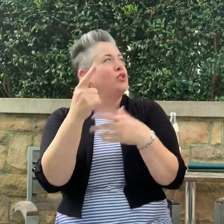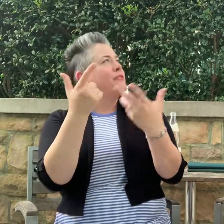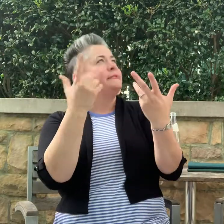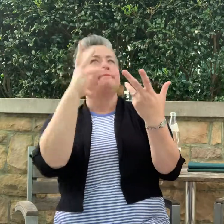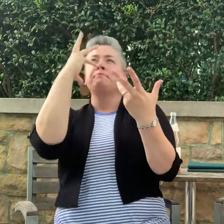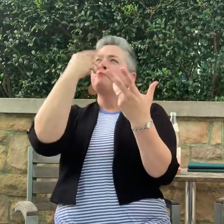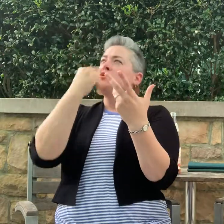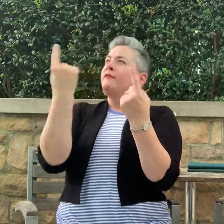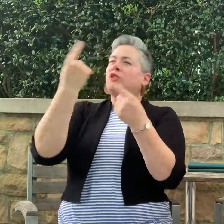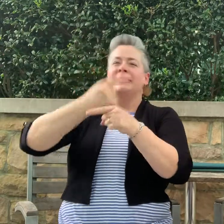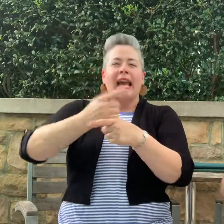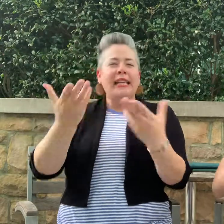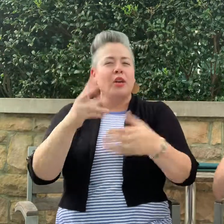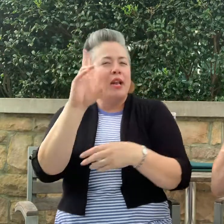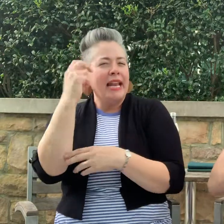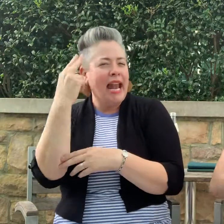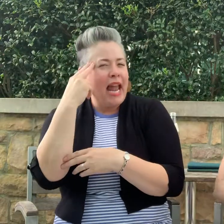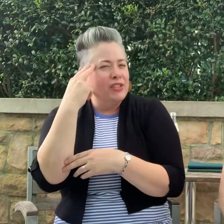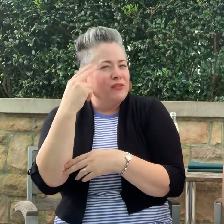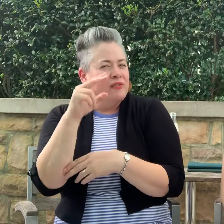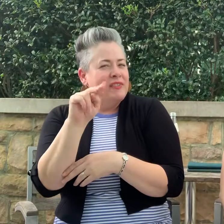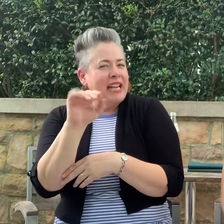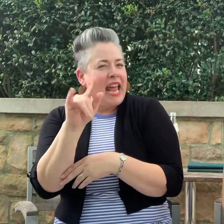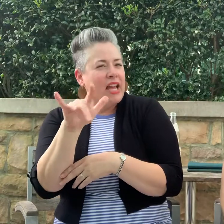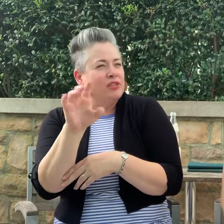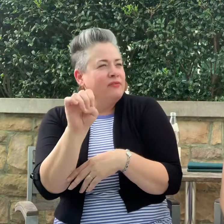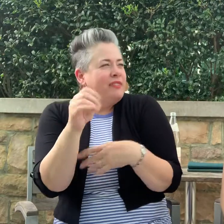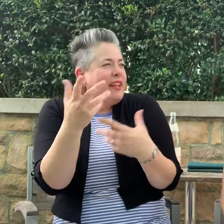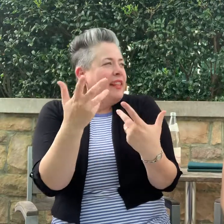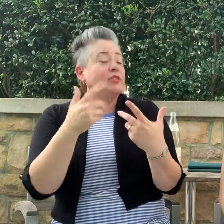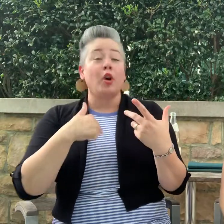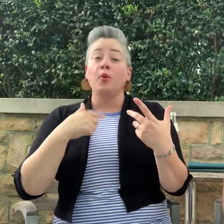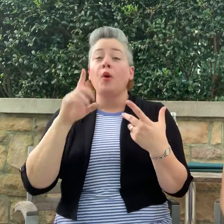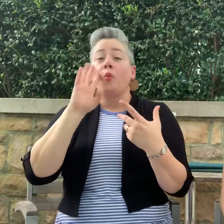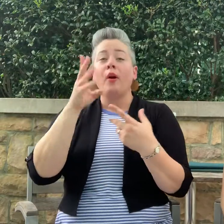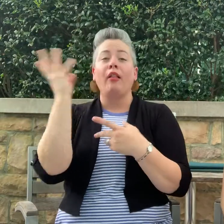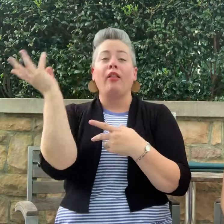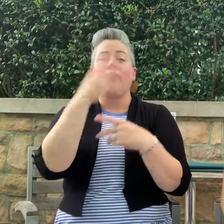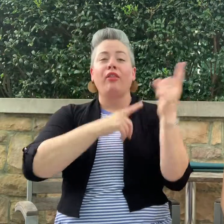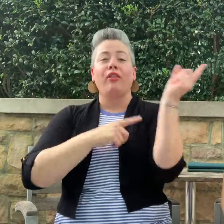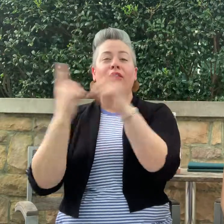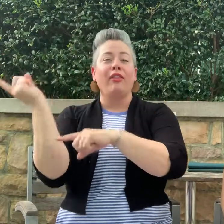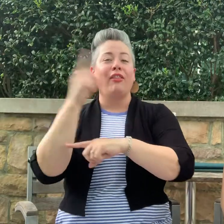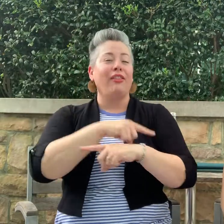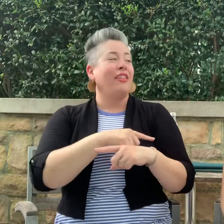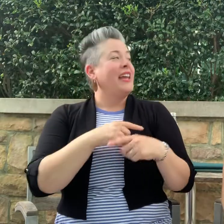beautiful day in Nashville. Everyone is out now, walking by the camera.